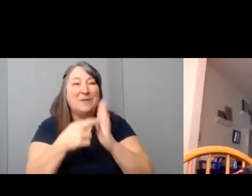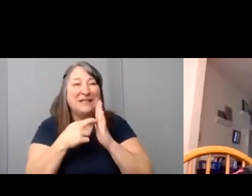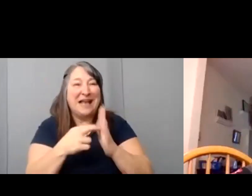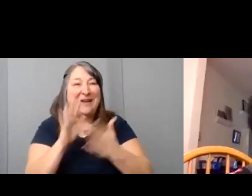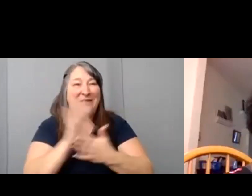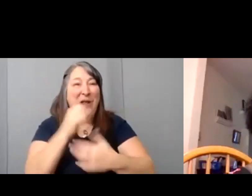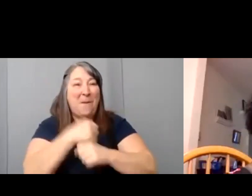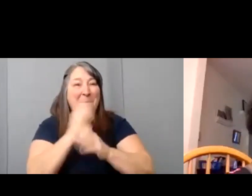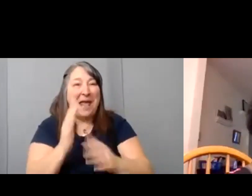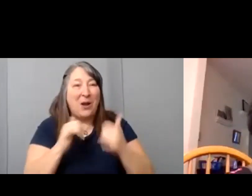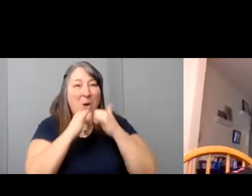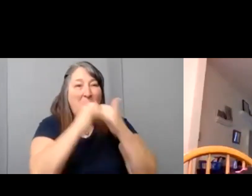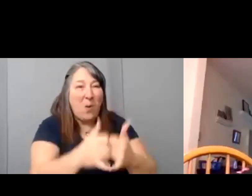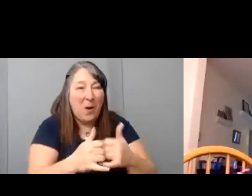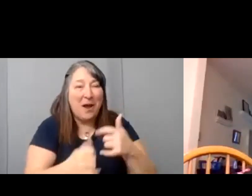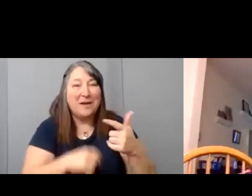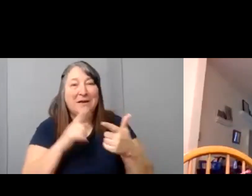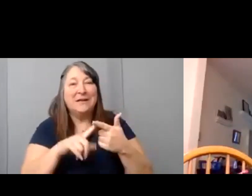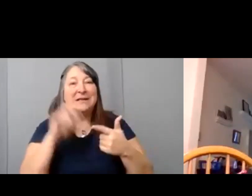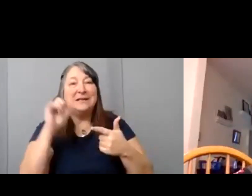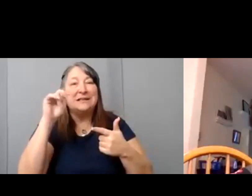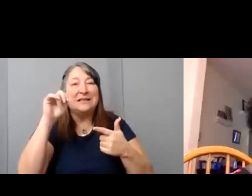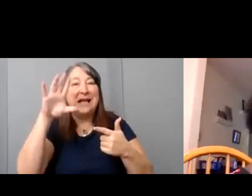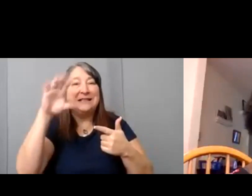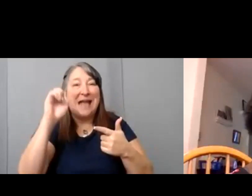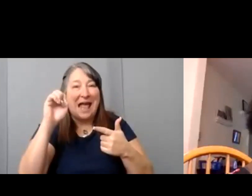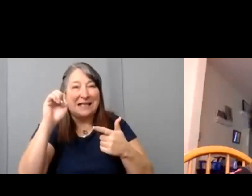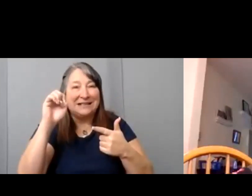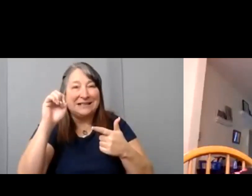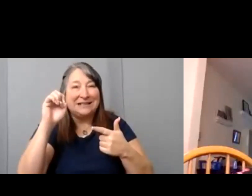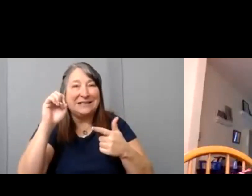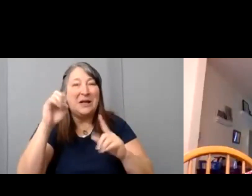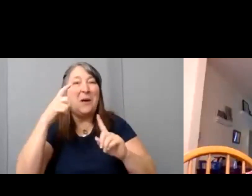and the Sundance June Monthly Challenge award